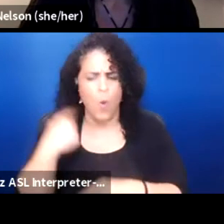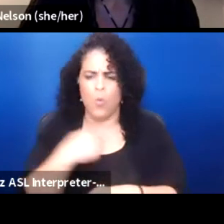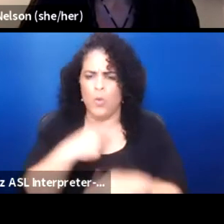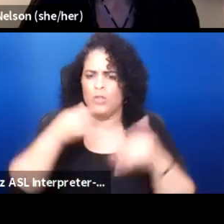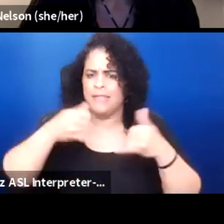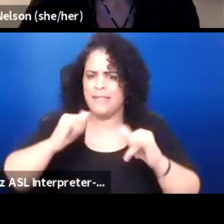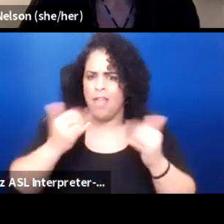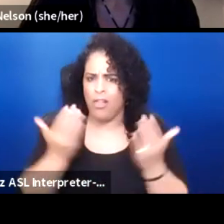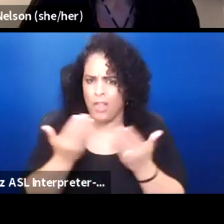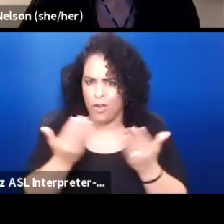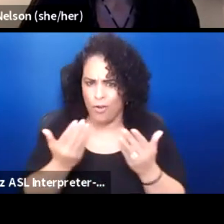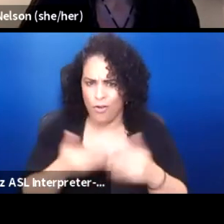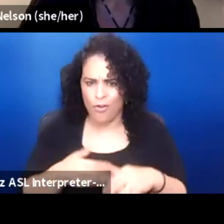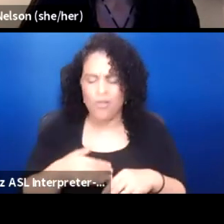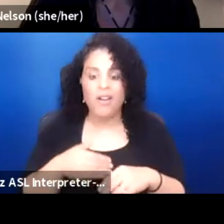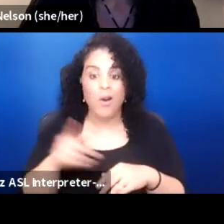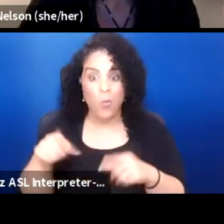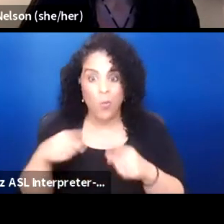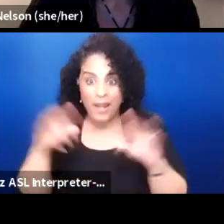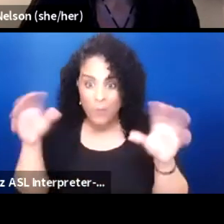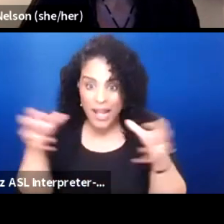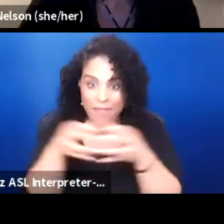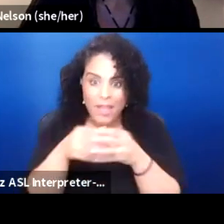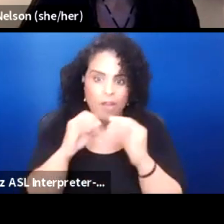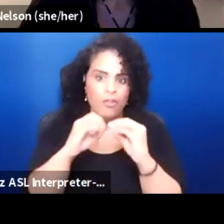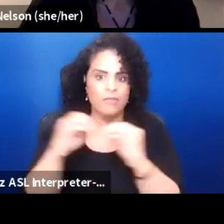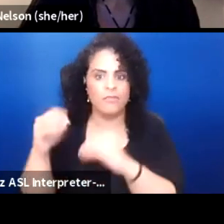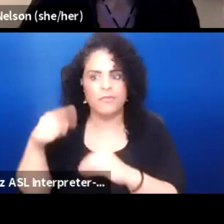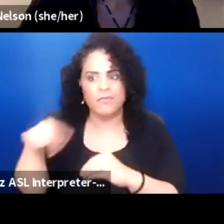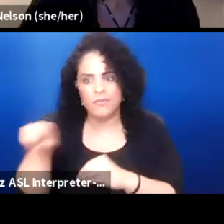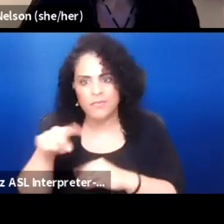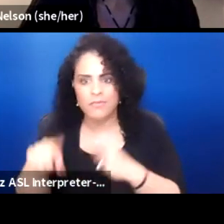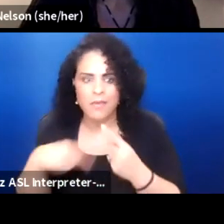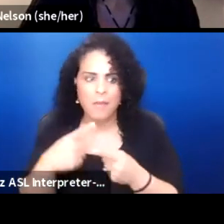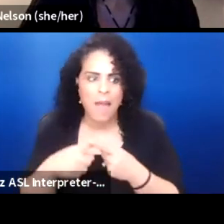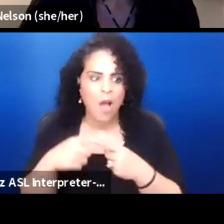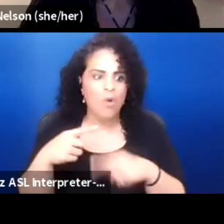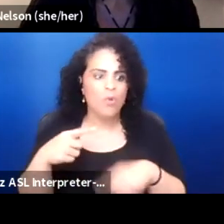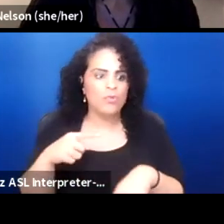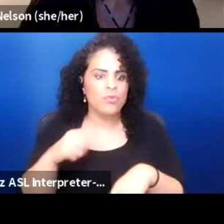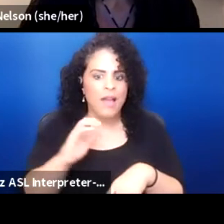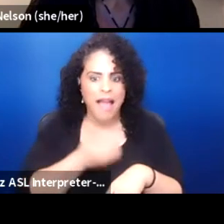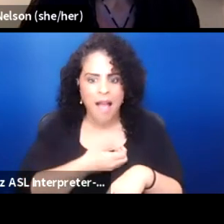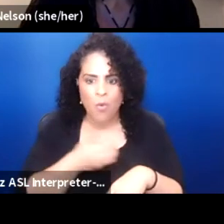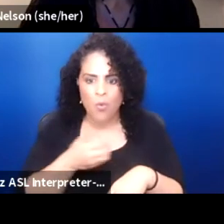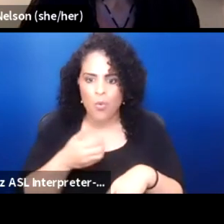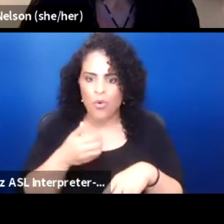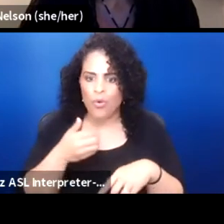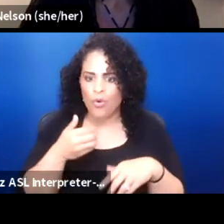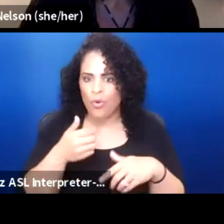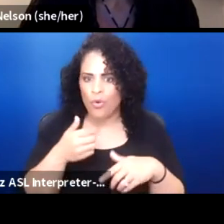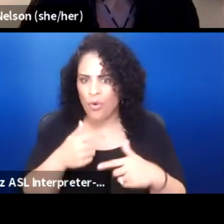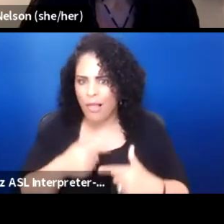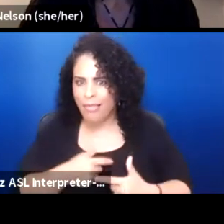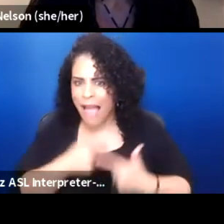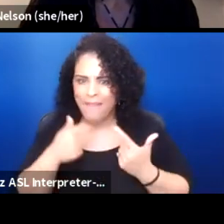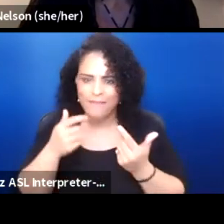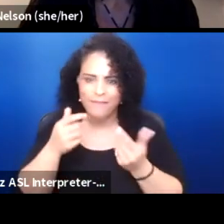And when we get them together and we teach them about our lifeway and share our stories, you know,